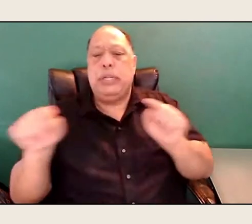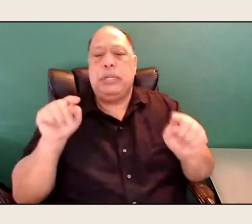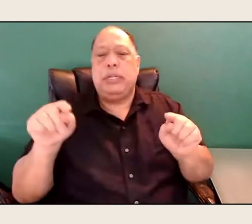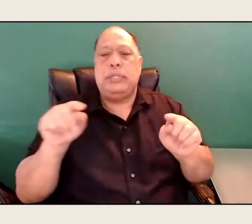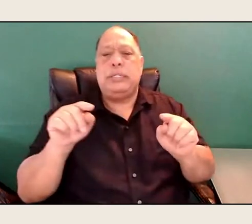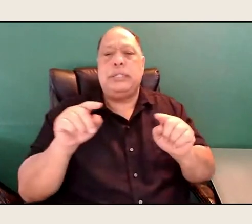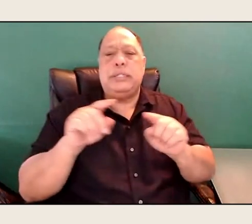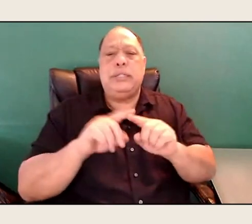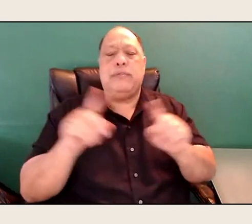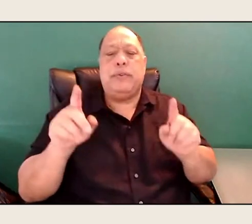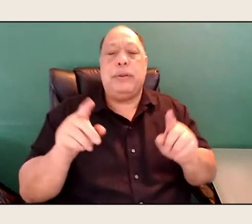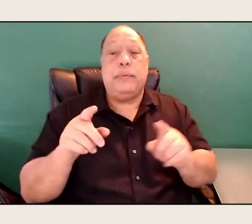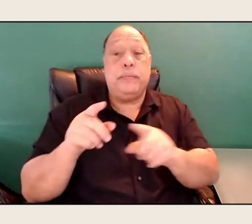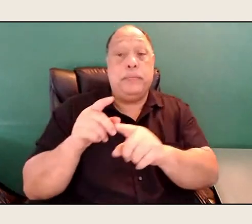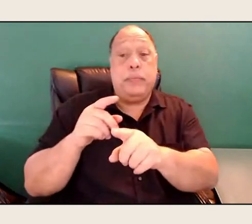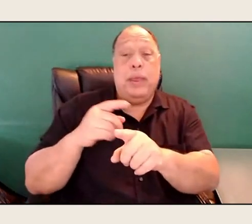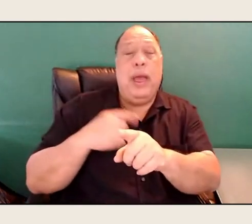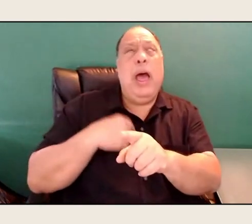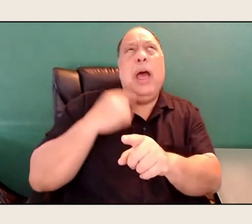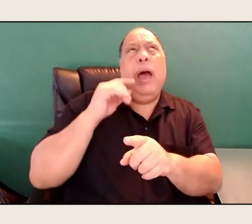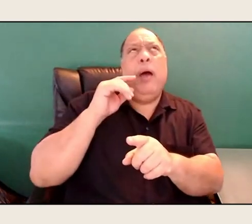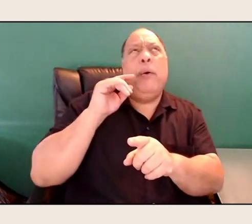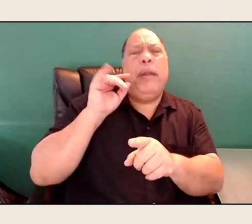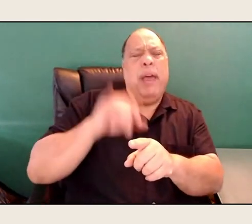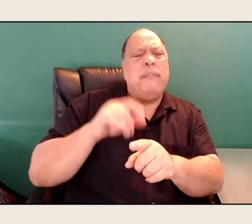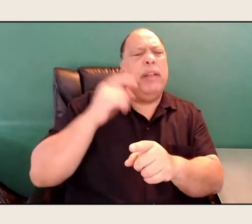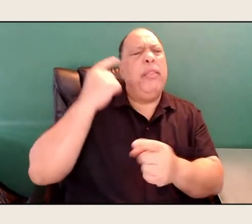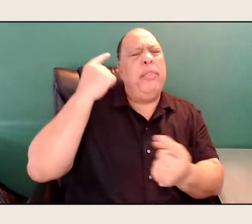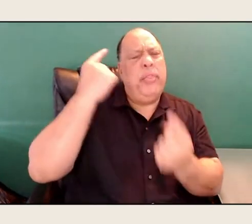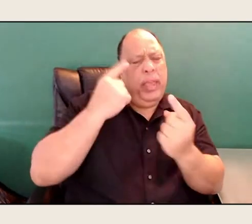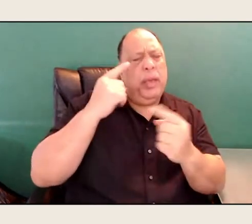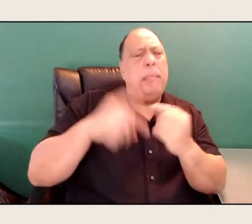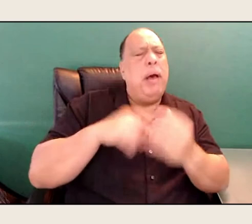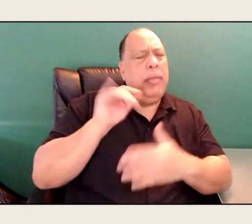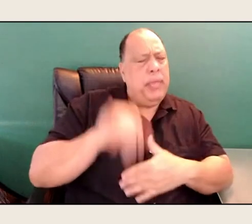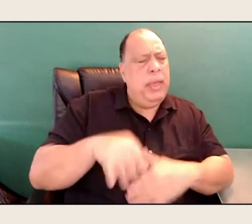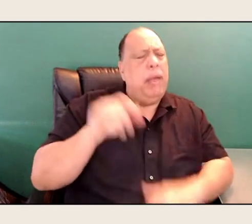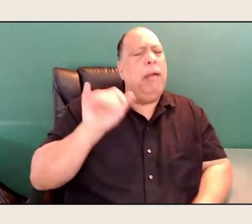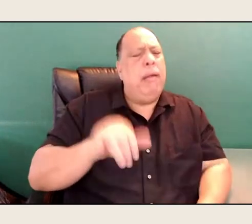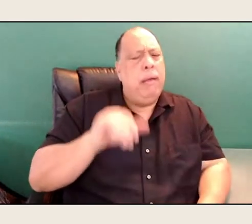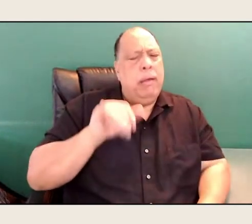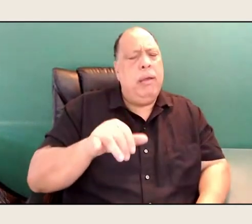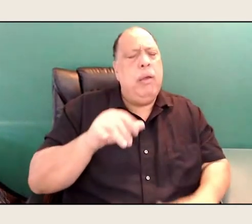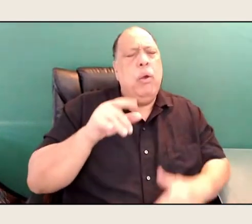I would have to think about that one for a while, because I'm thinking about what's Whitman-esque,